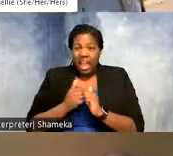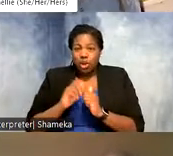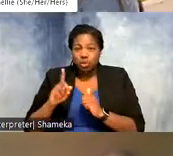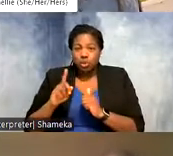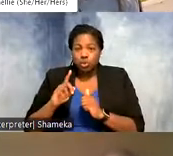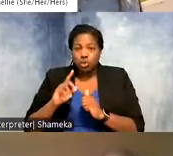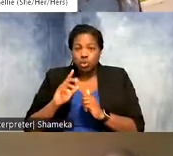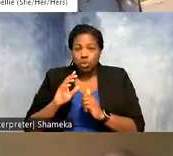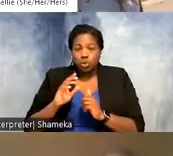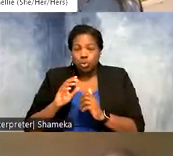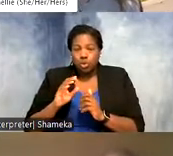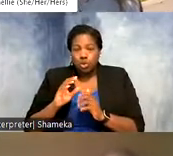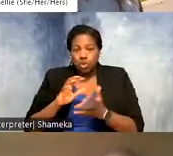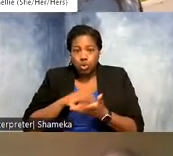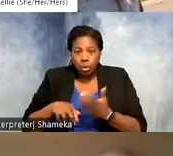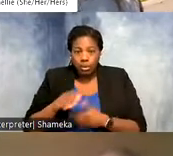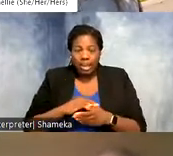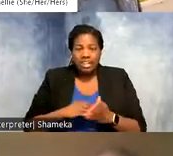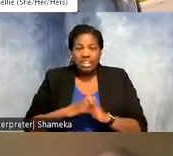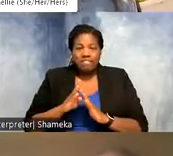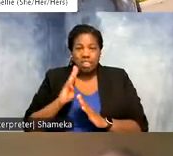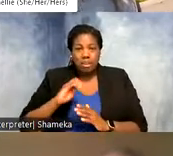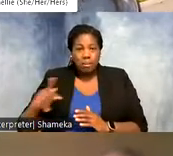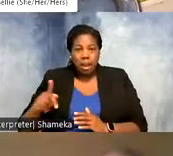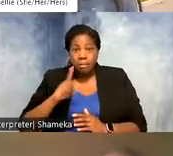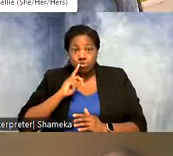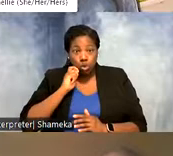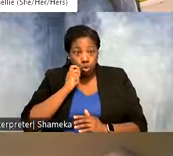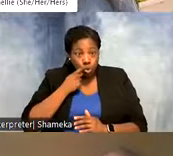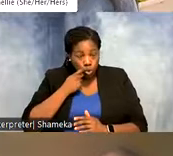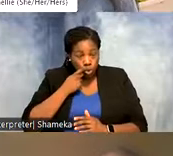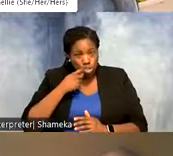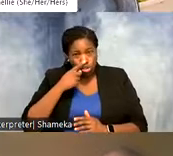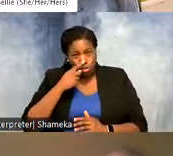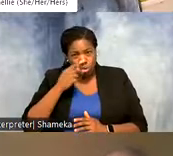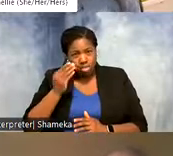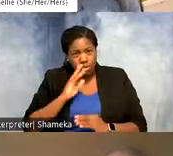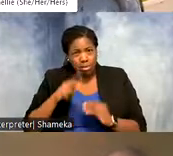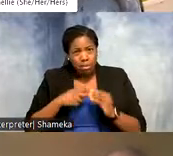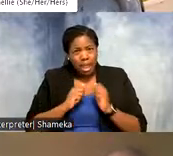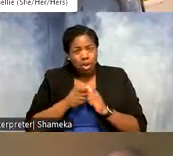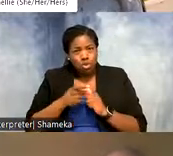interactive map. This is so so cool, can you tell us a little bit about how you learned how to code?